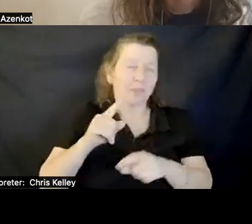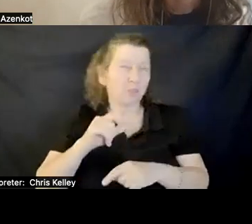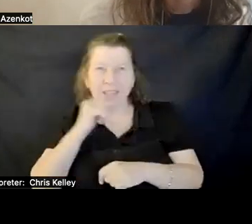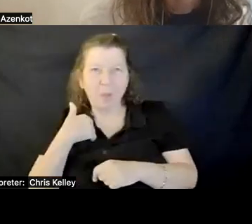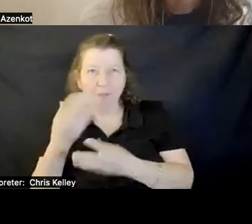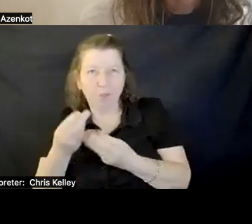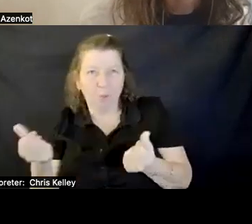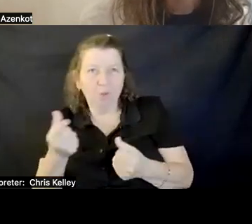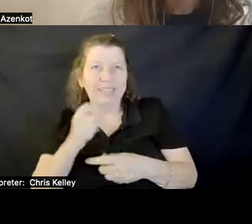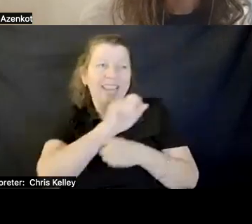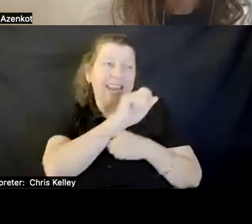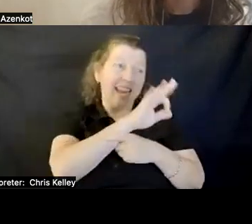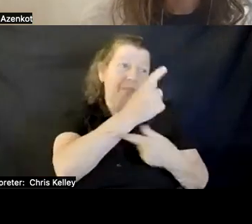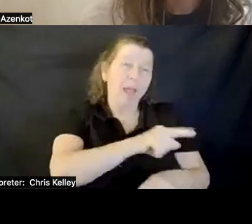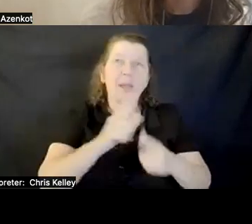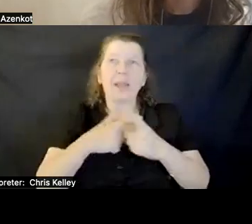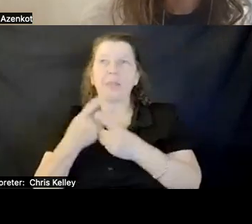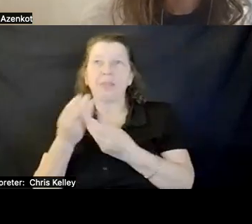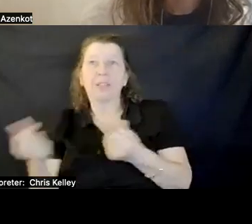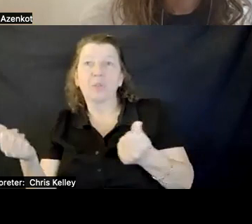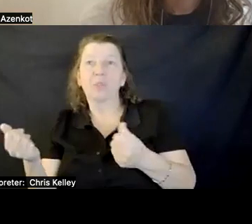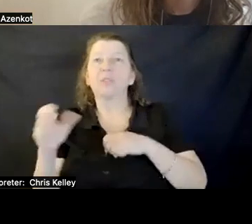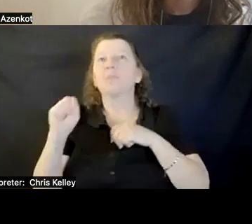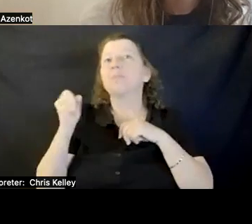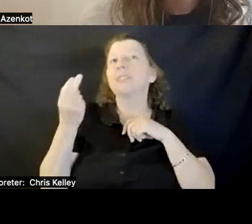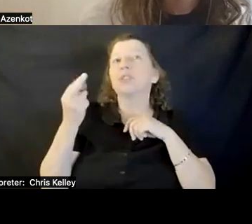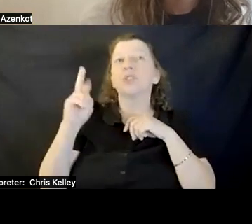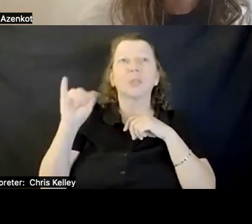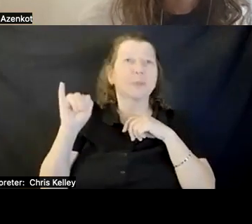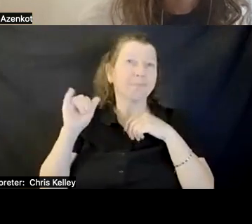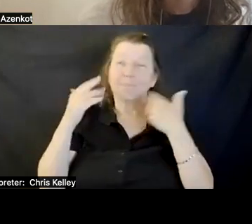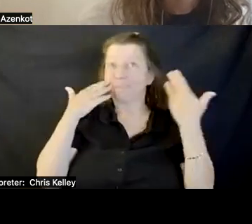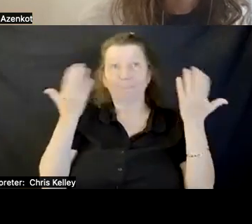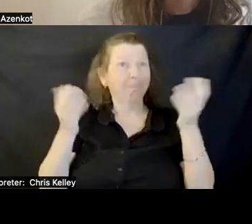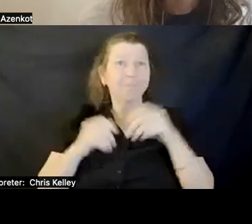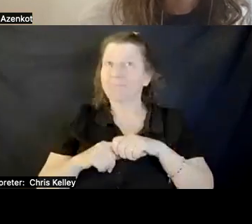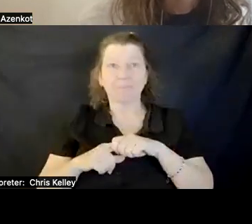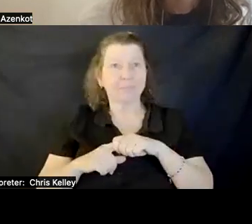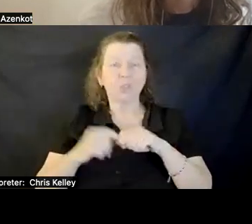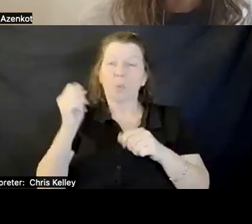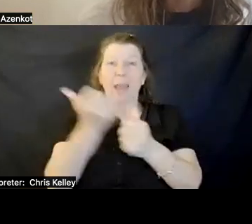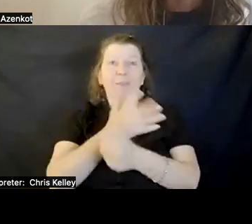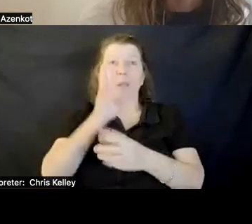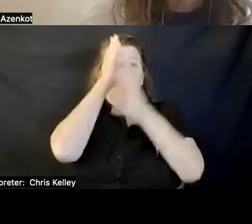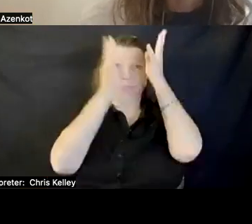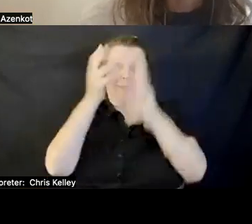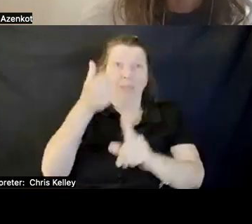NOT THAT I KNOW OF. EVERYBODY HAS TO CREATED FOR THEMSELVES -- CREATE IT FOR THEMSELVES.